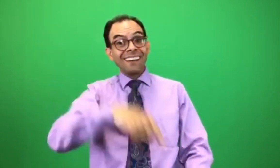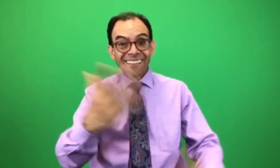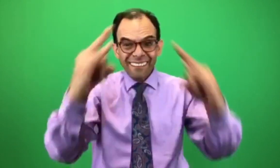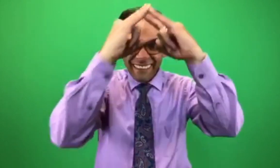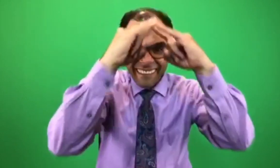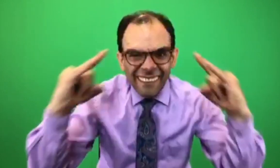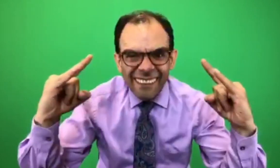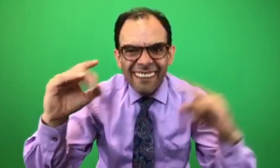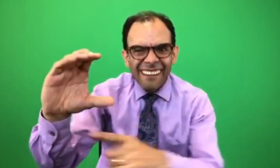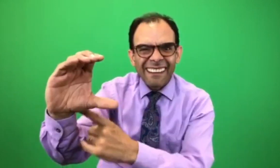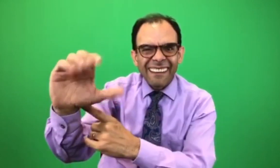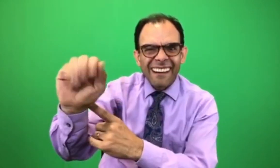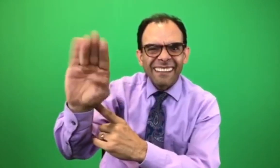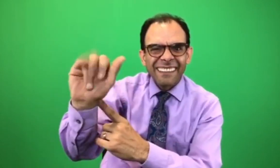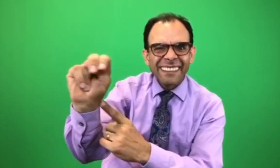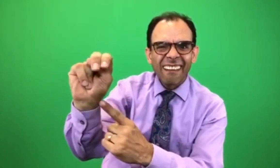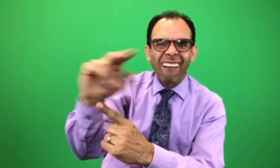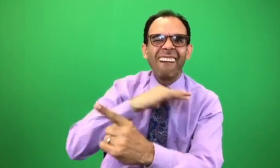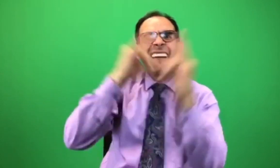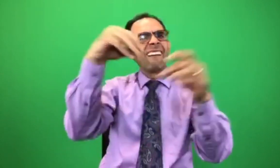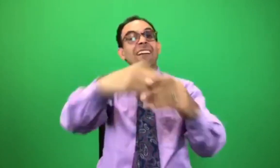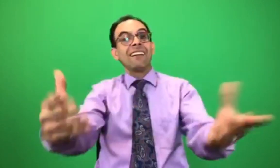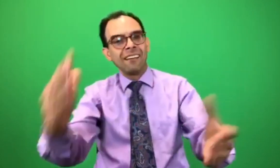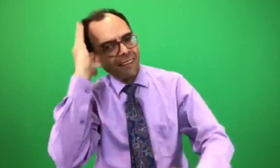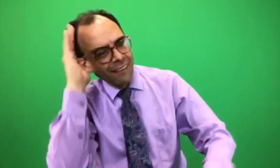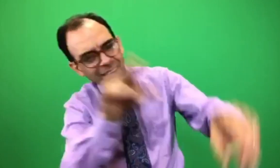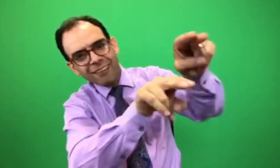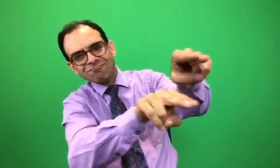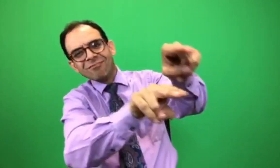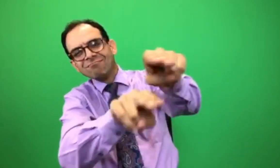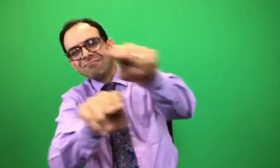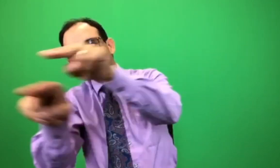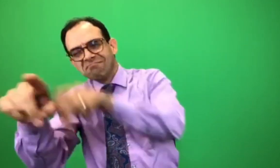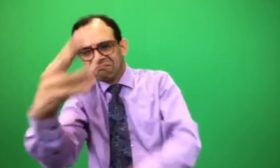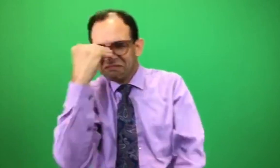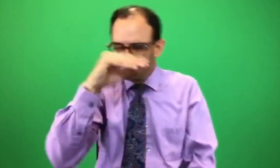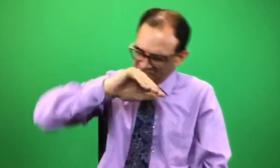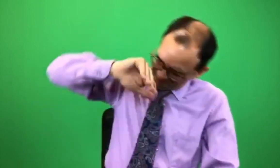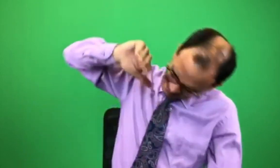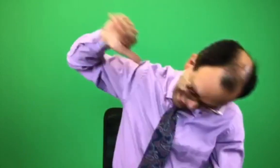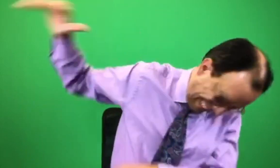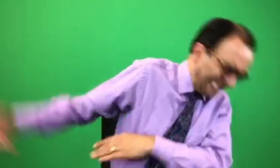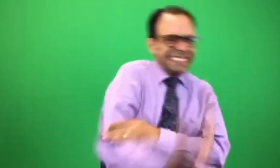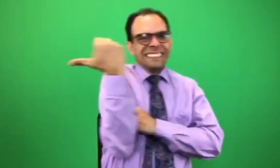Your camper can enjoy camping in a cabin and overnight summer camp experience.